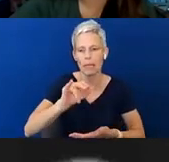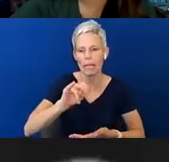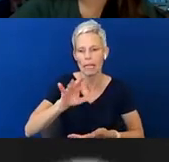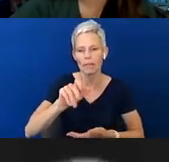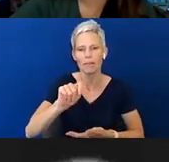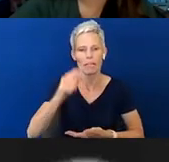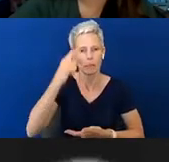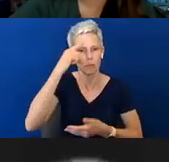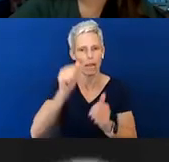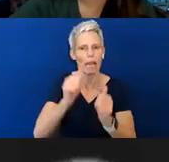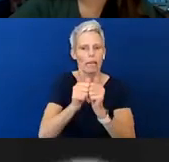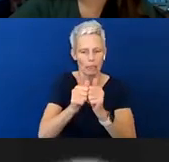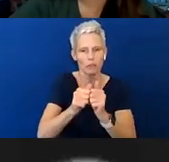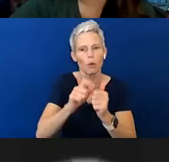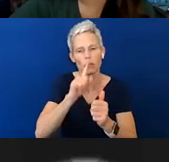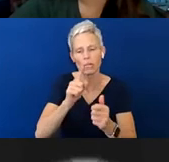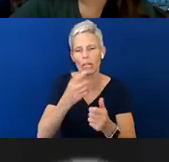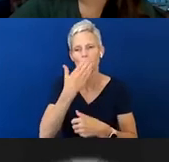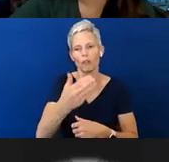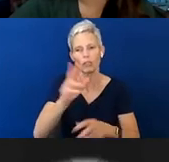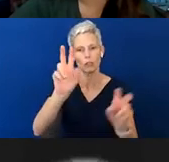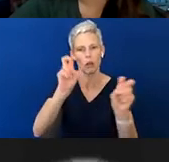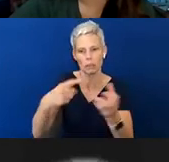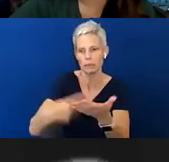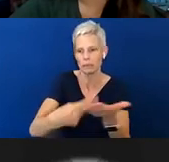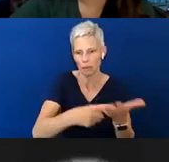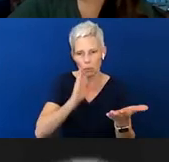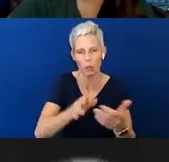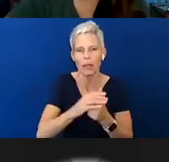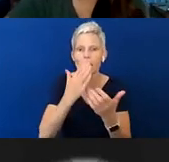So that should be a good one too. So thank you every much. Thank you very much for